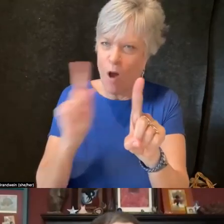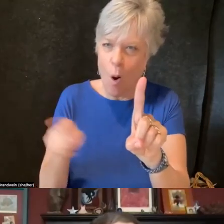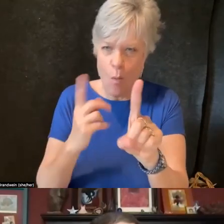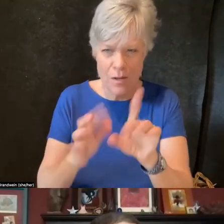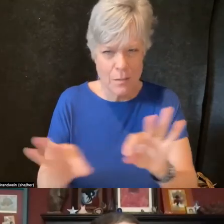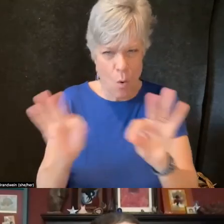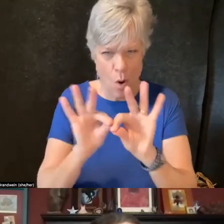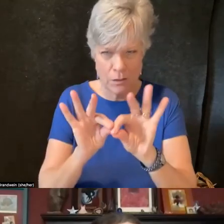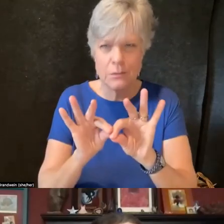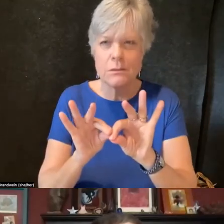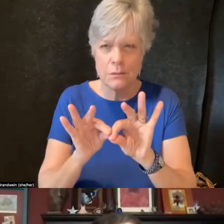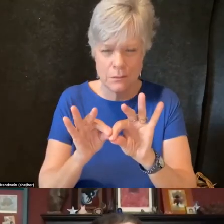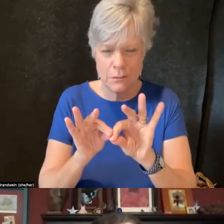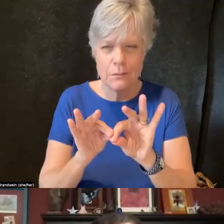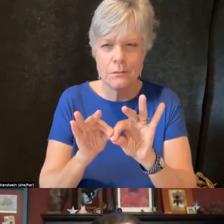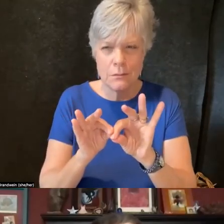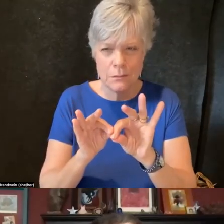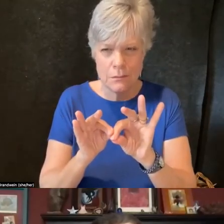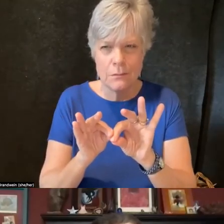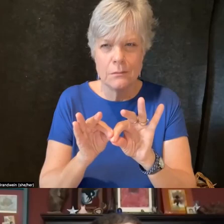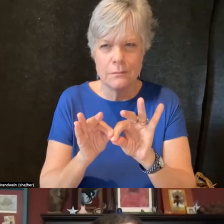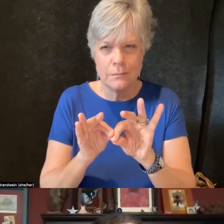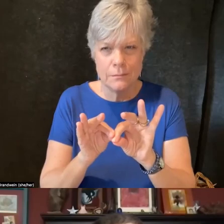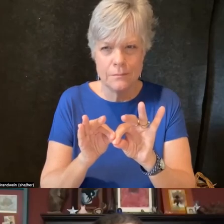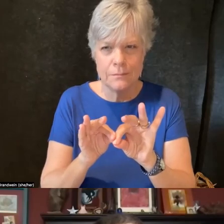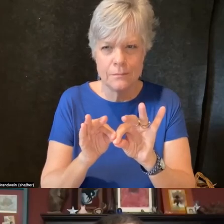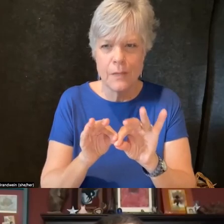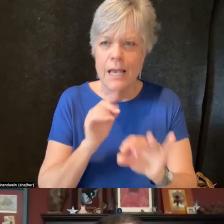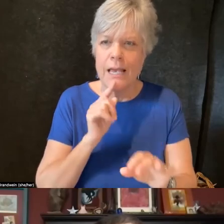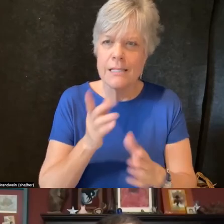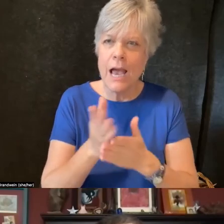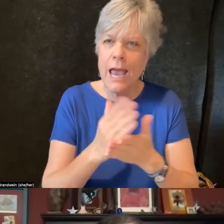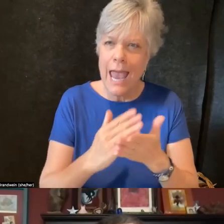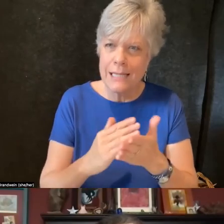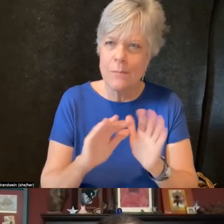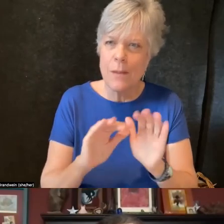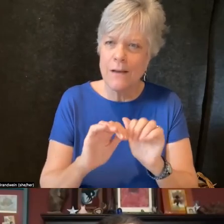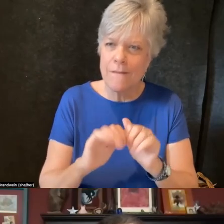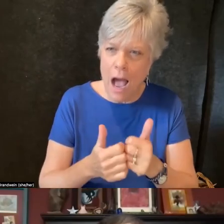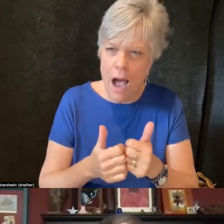I think it's an important question. So is there an aspect of how to define or name